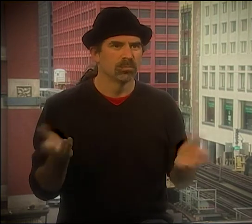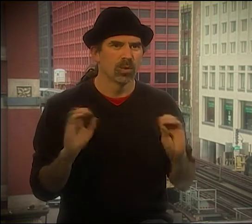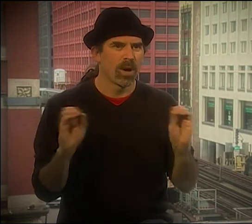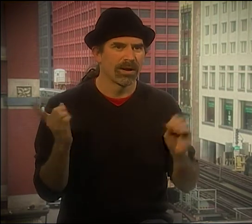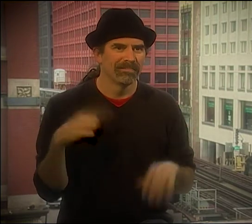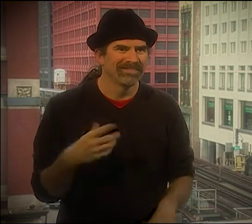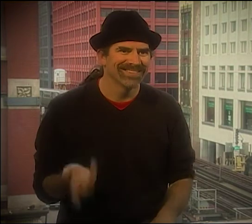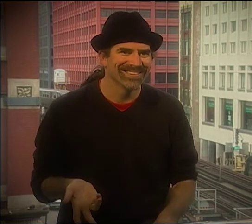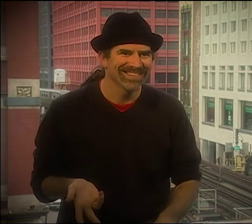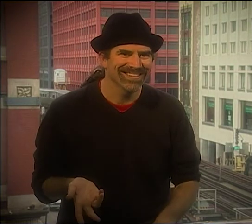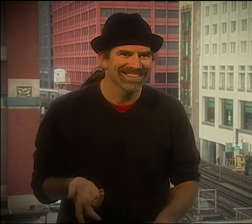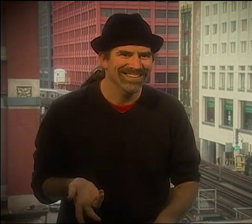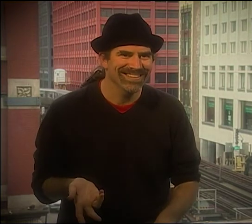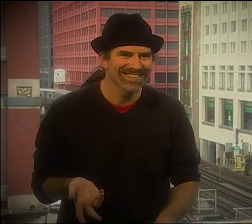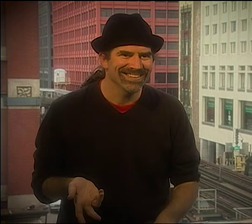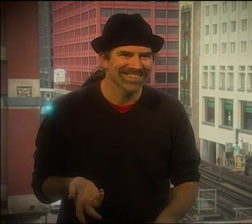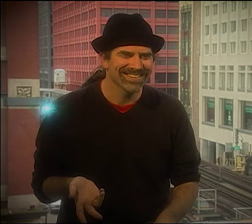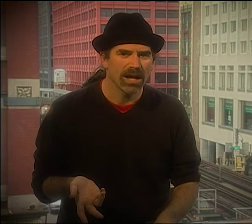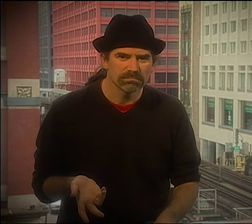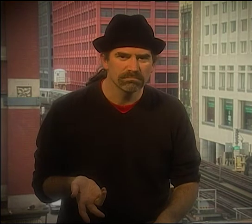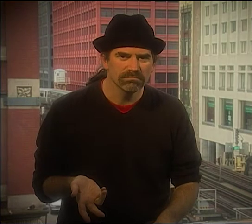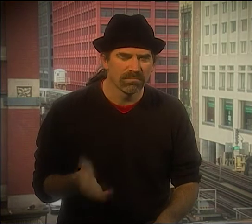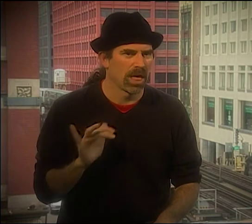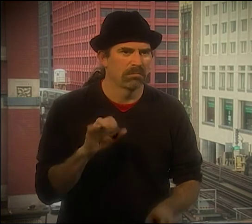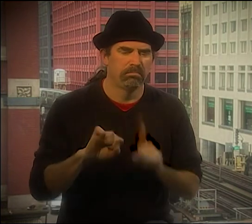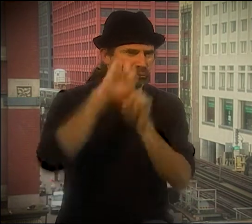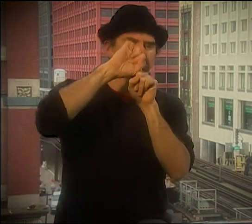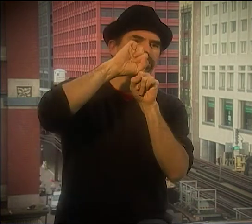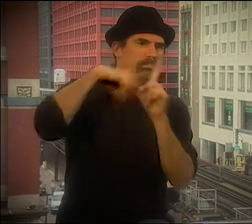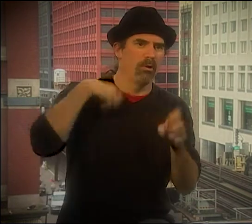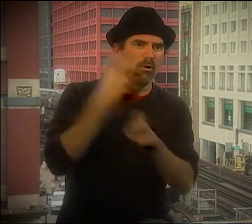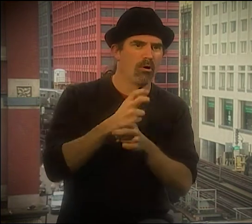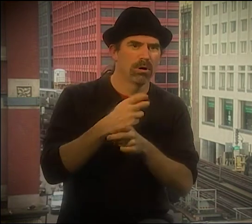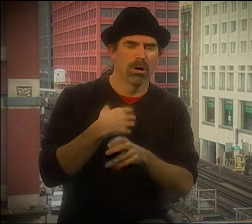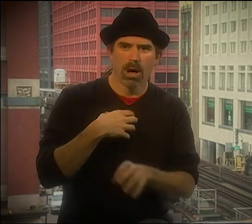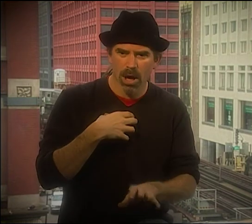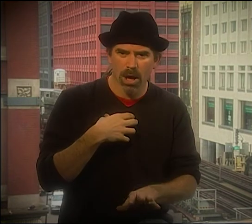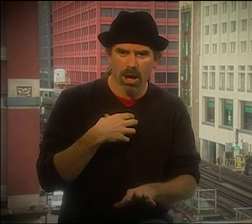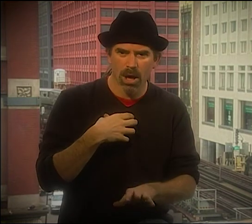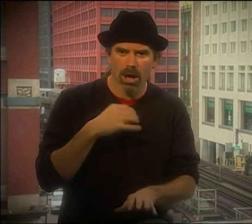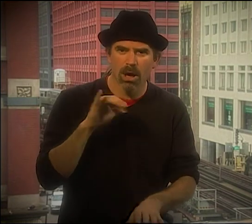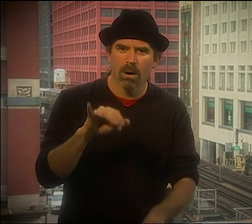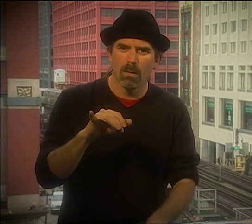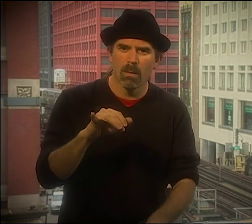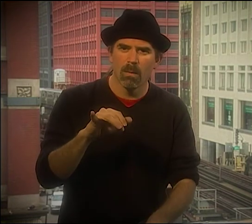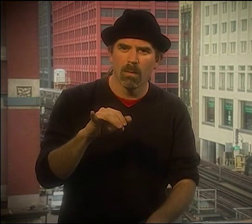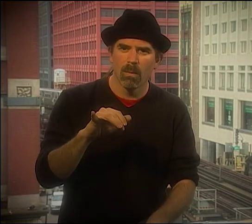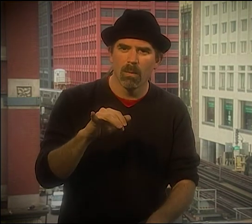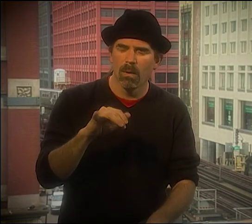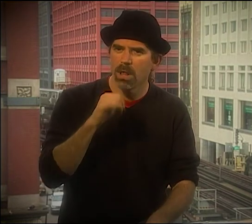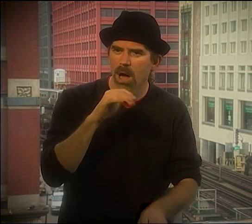THERE WAS A BAR THAT AGREED TO LET US USE THEIR STAGE. I GOT SOME ADS AROUND. NOBODY CAME.